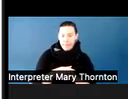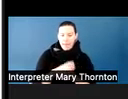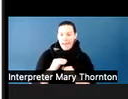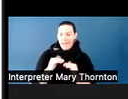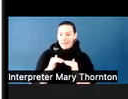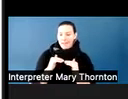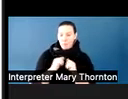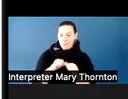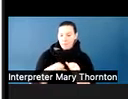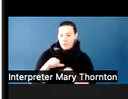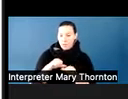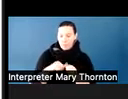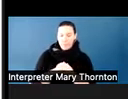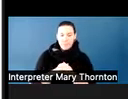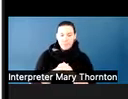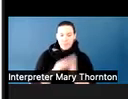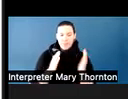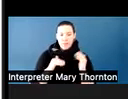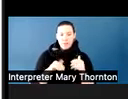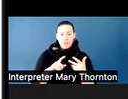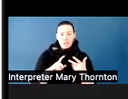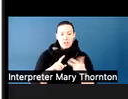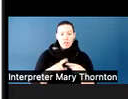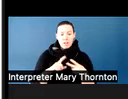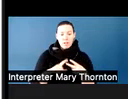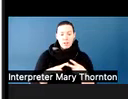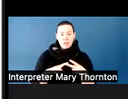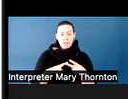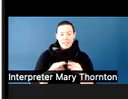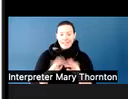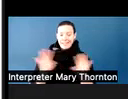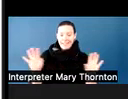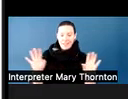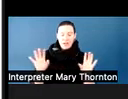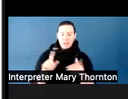And so oftentimes, knowing the why behind things is important.